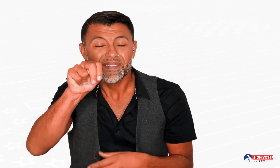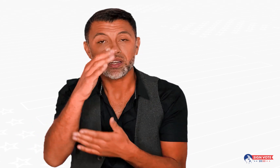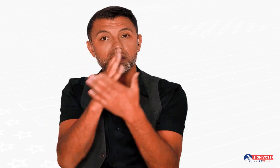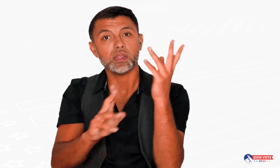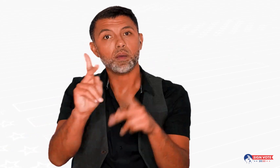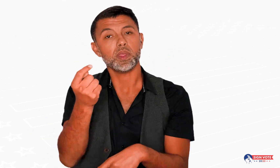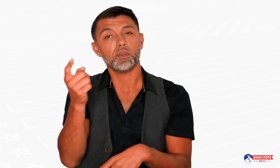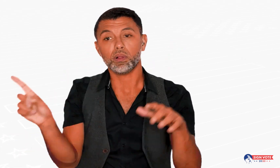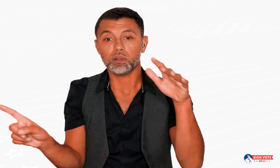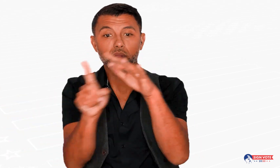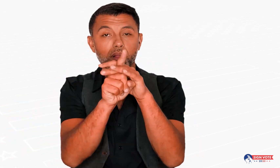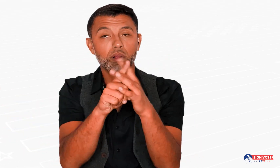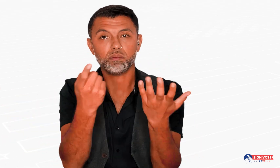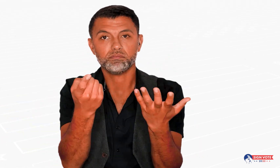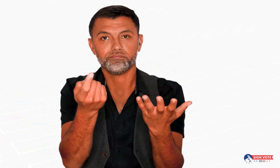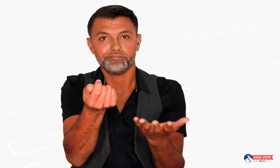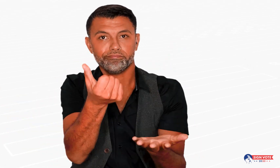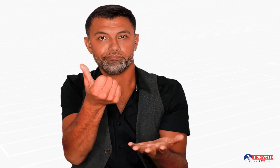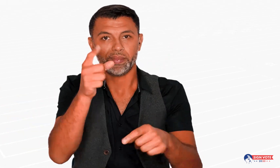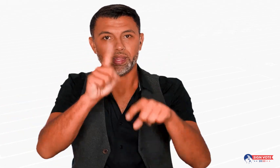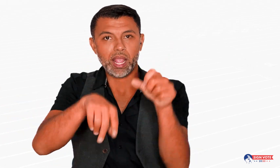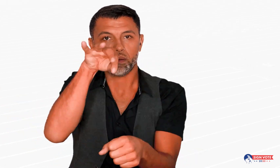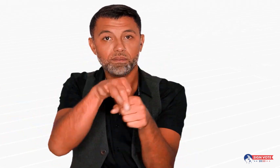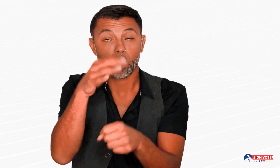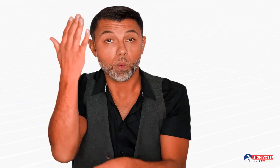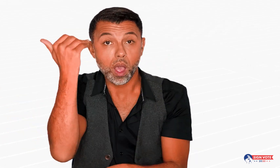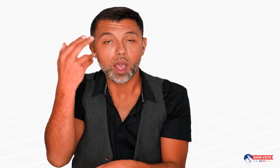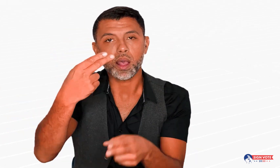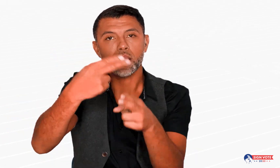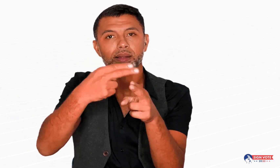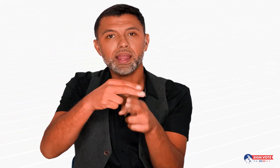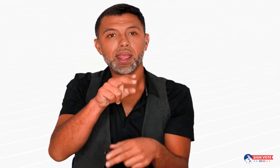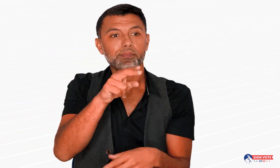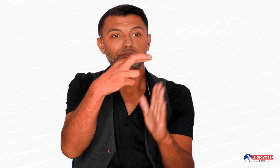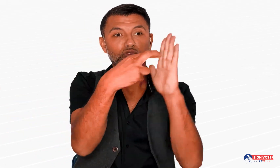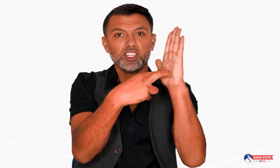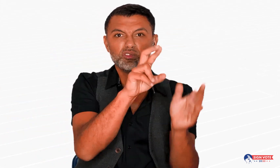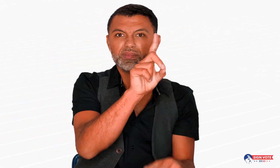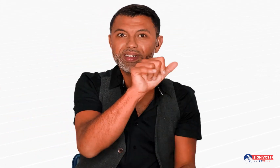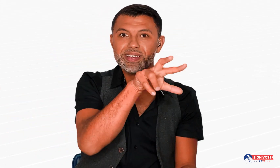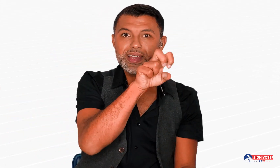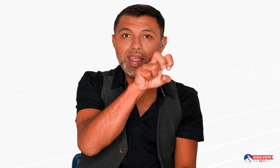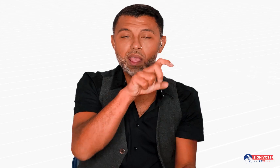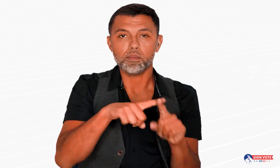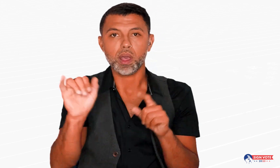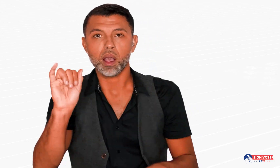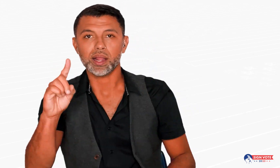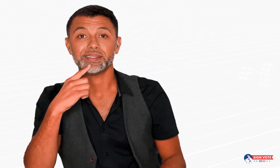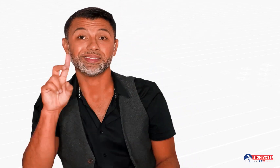Even some of the people showed up, and a few of them couldn't vote because the name on the voter rolls didn't match their ID. For example, the rolls may say Dave,